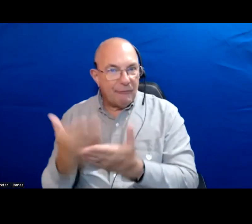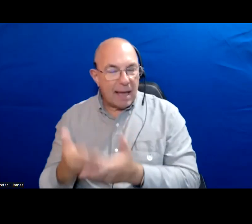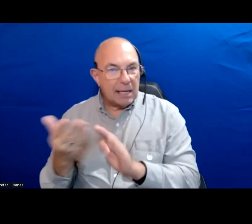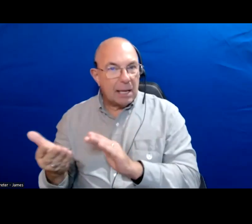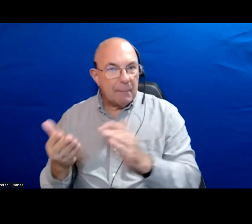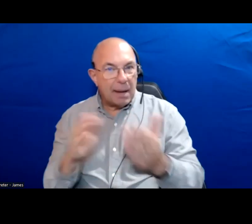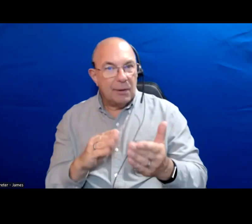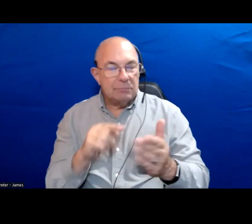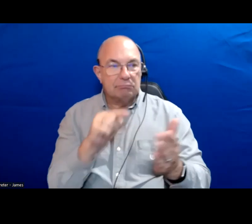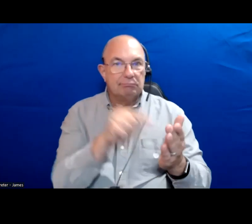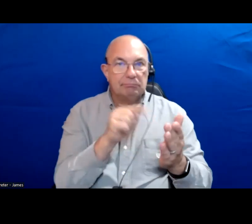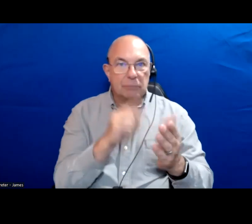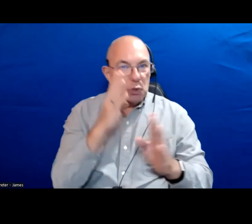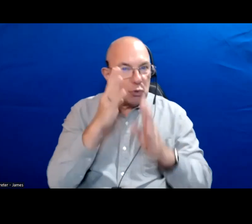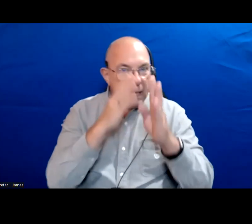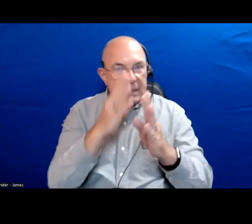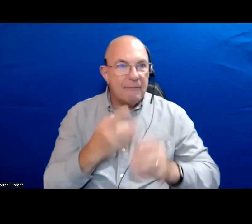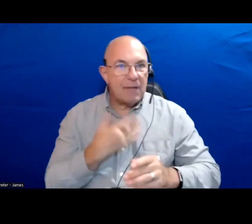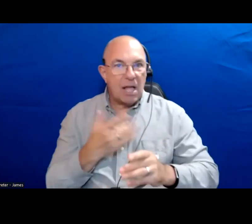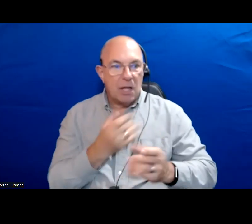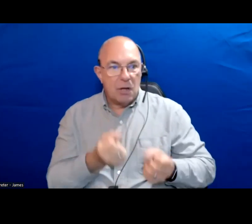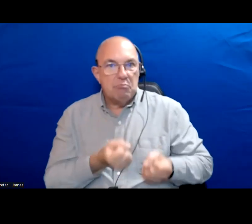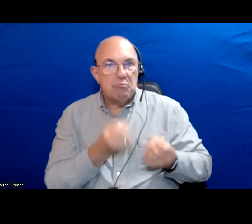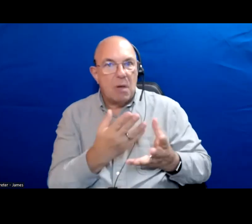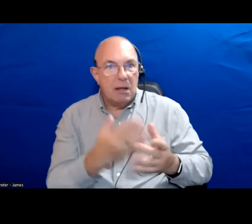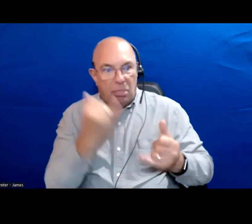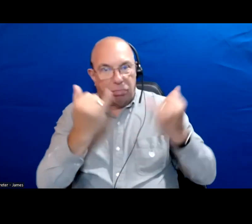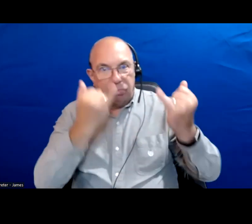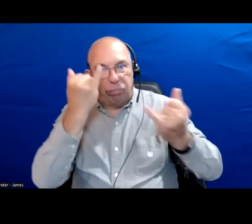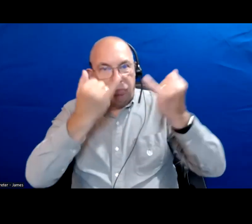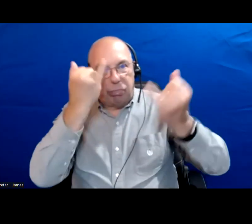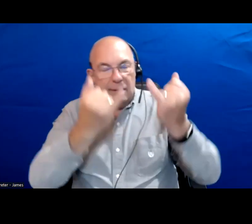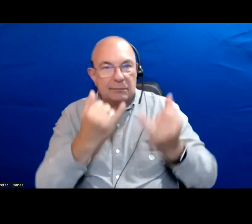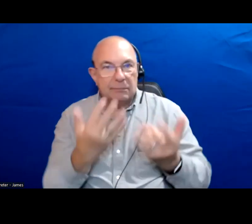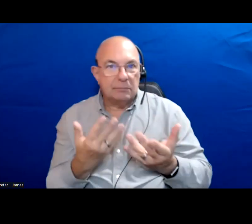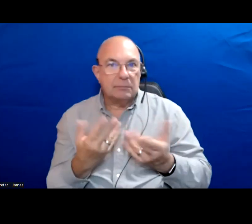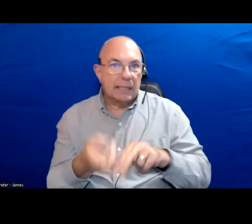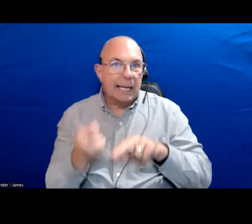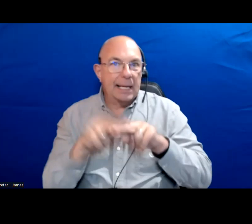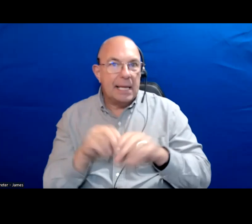Versus creating a sense of fear that then legitimizes you no increase in policing and